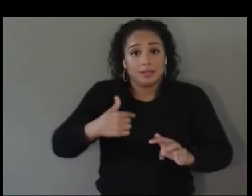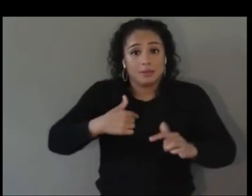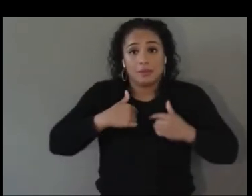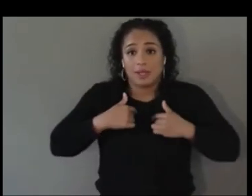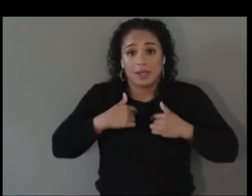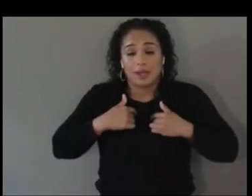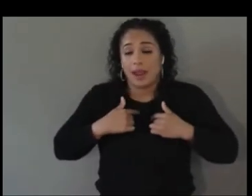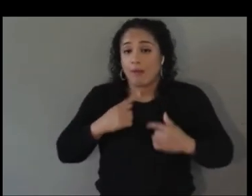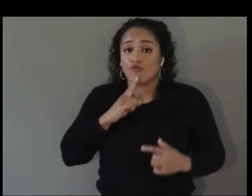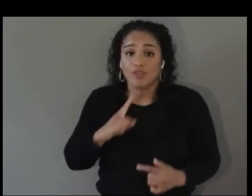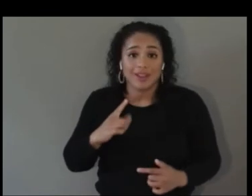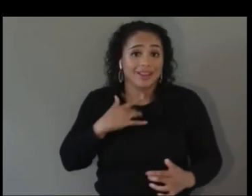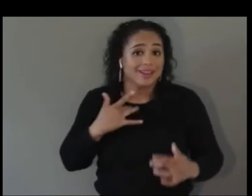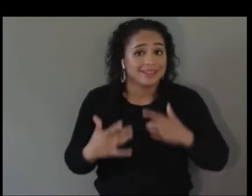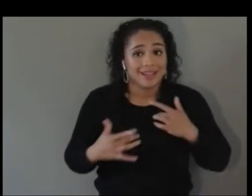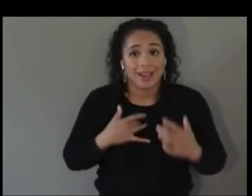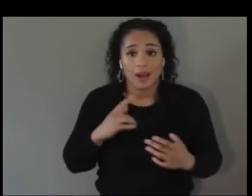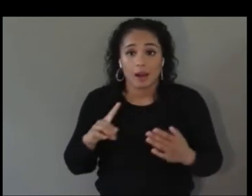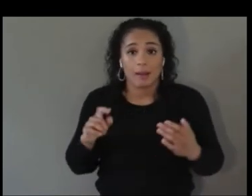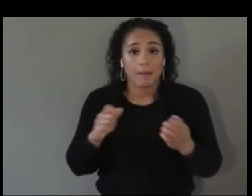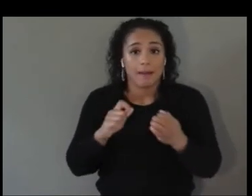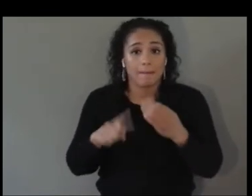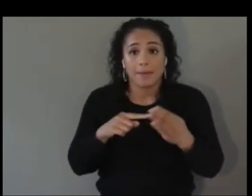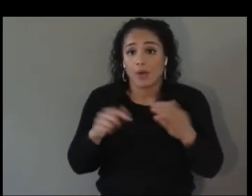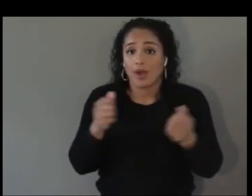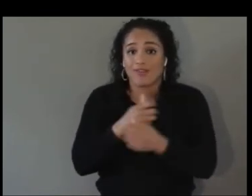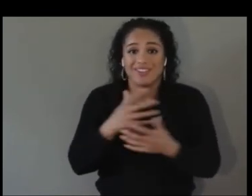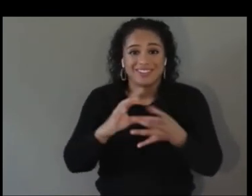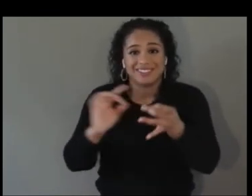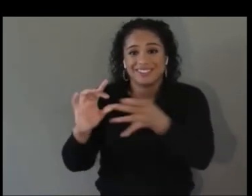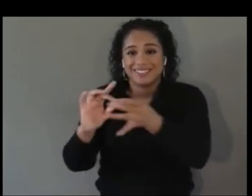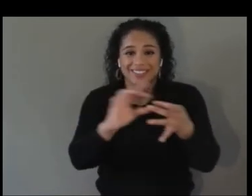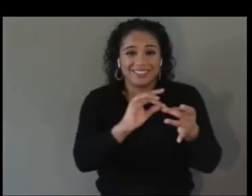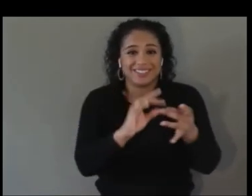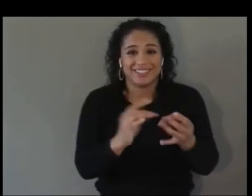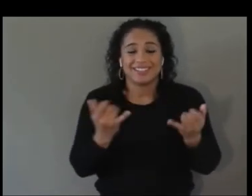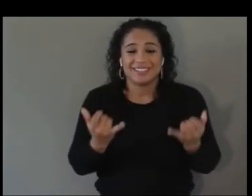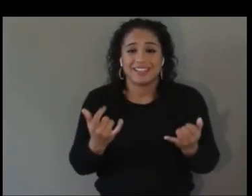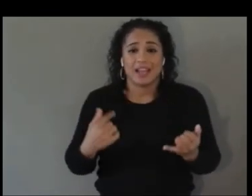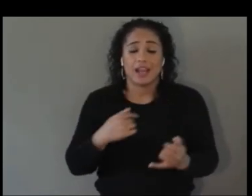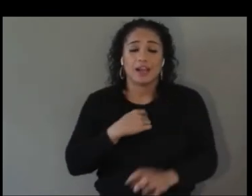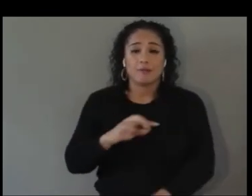and I really look forward to seeing what everybody else will do in the future.